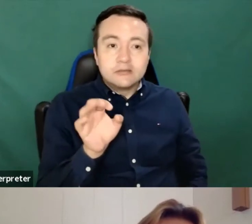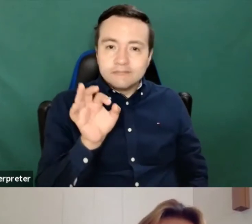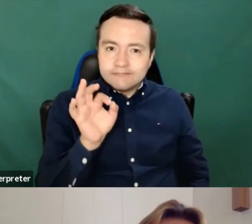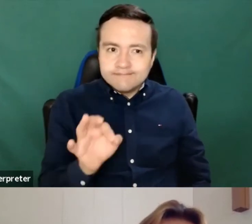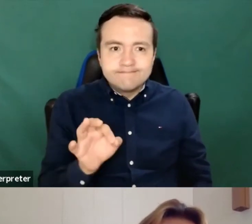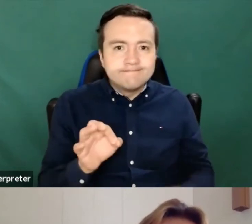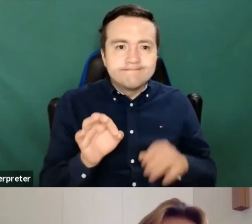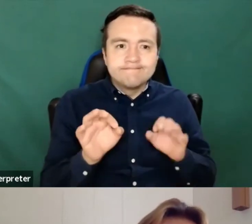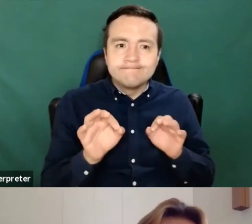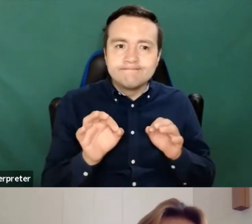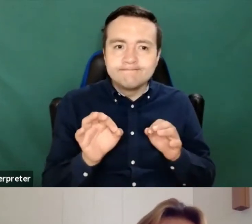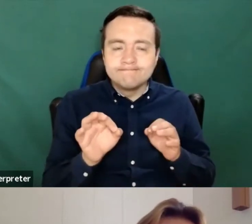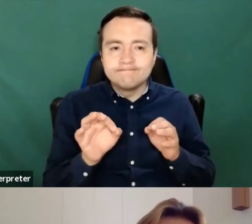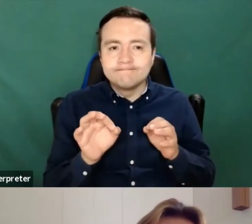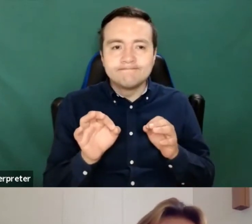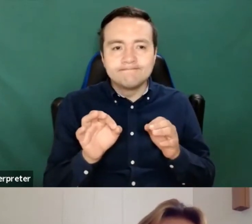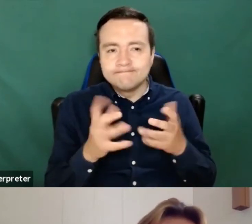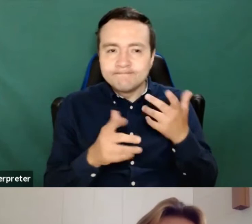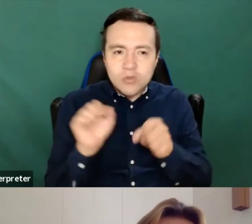involves more work in some instances.